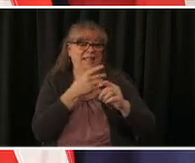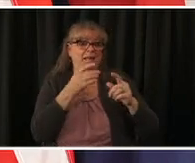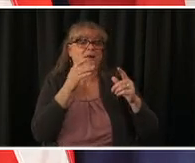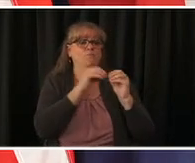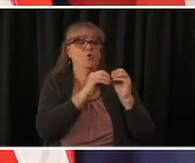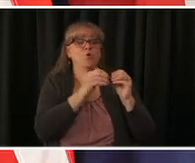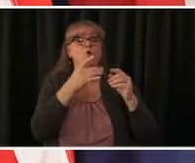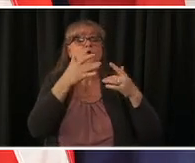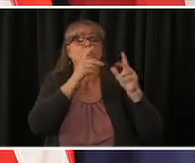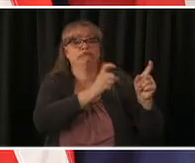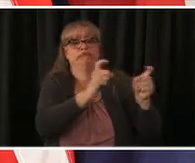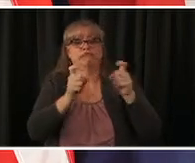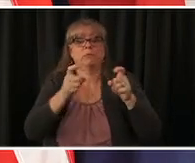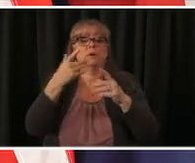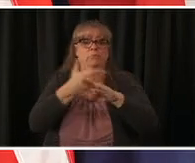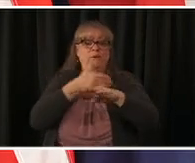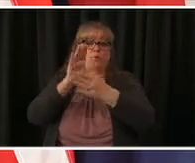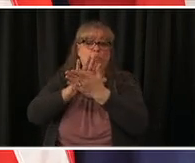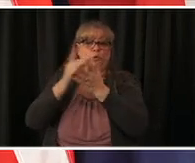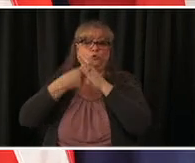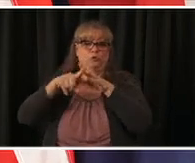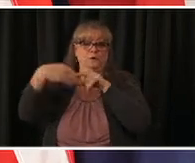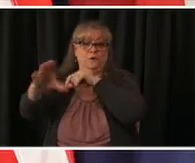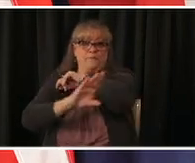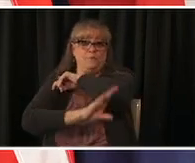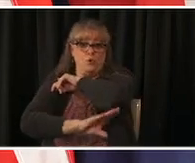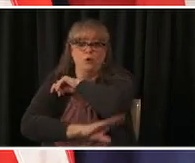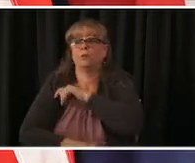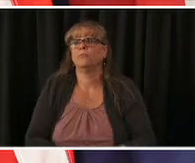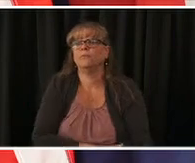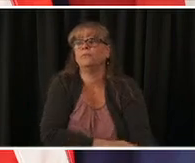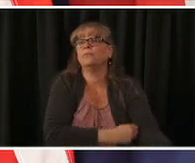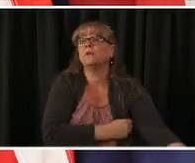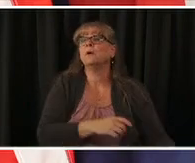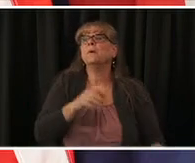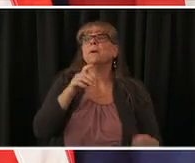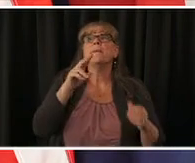doesn't mean that everybody in previous categories has been vaccinated we'll get into kind of where